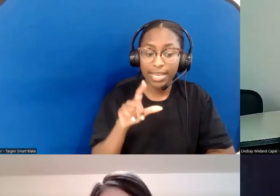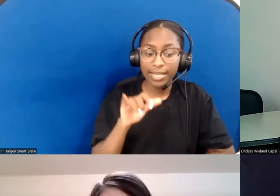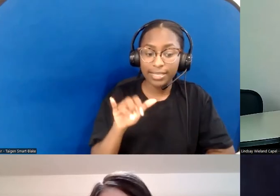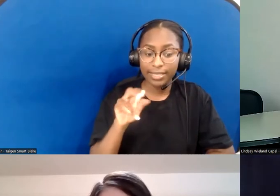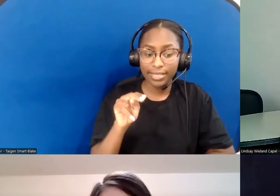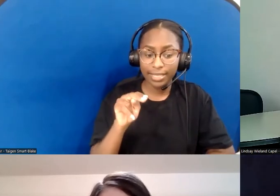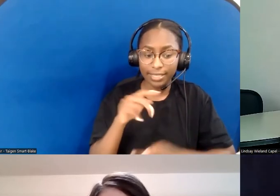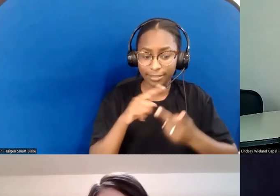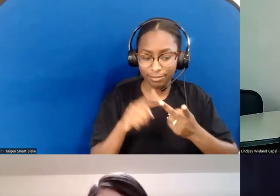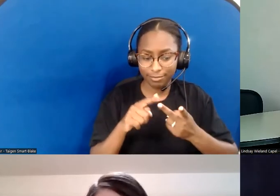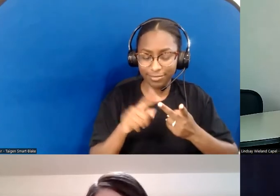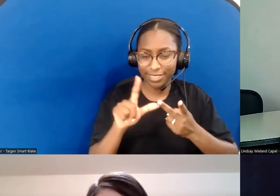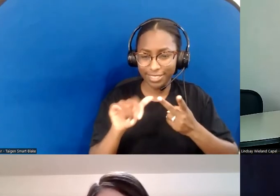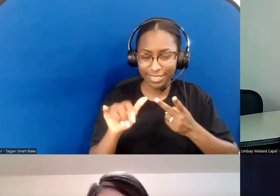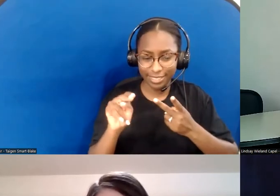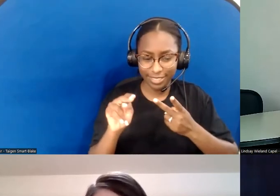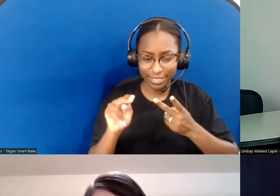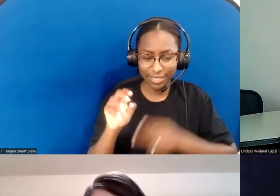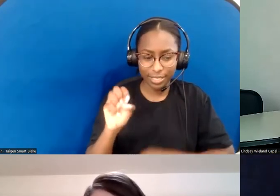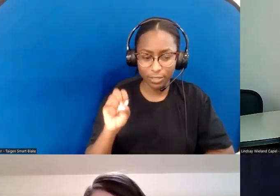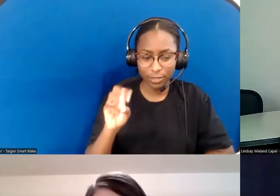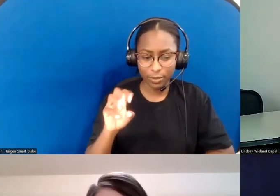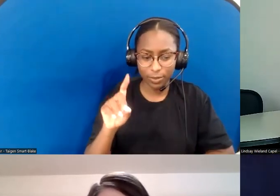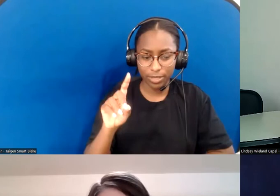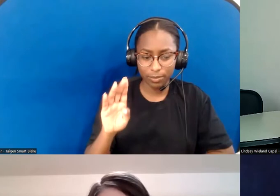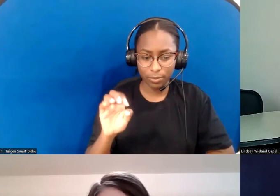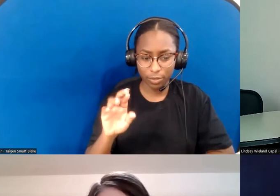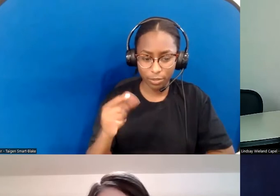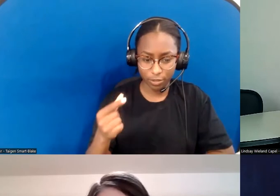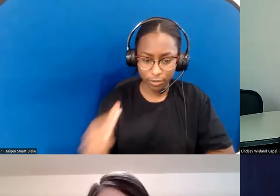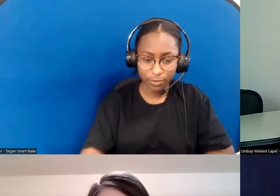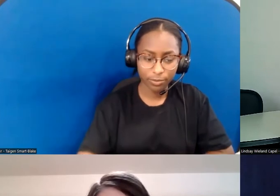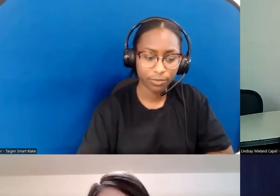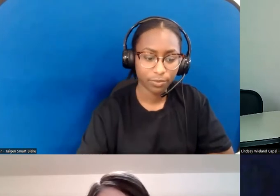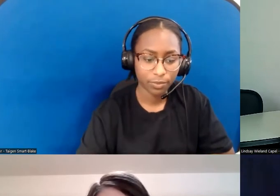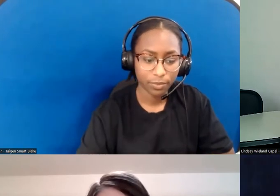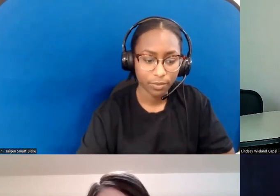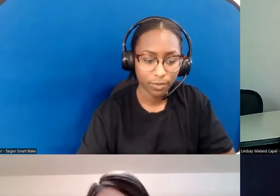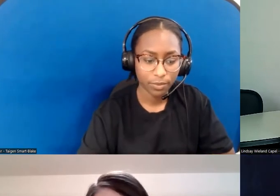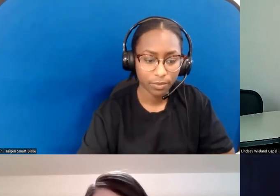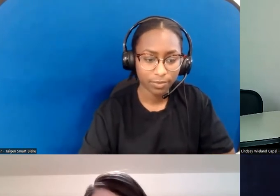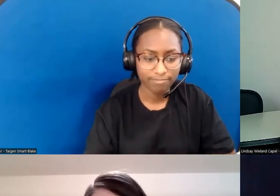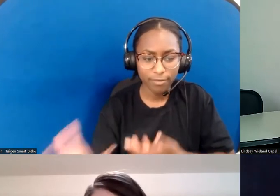who has been part of the Disability Ministries Committee of the United Methodist Church since 2003, currently as